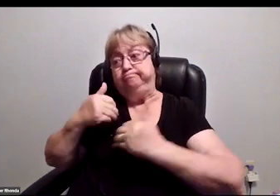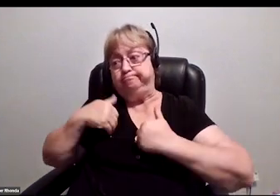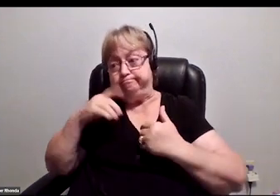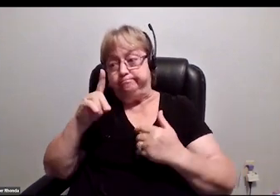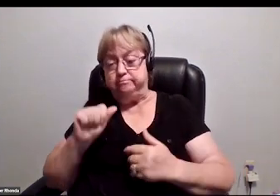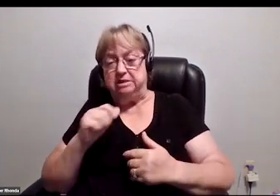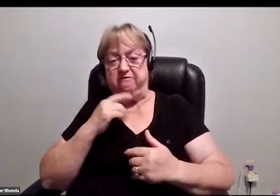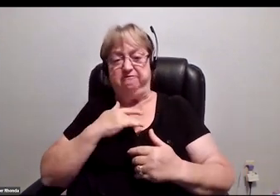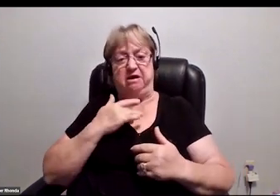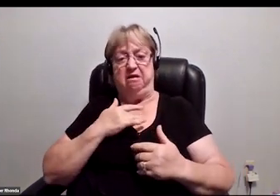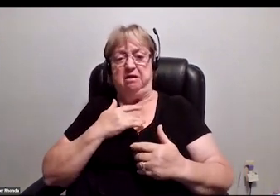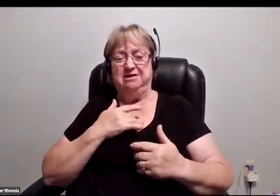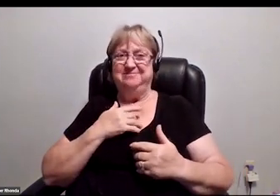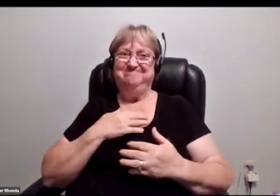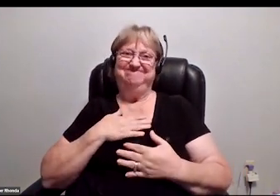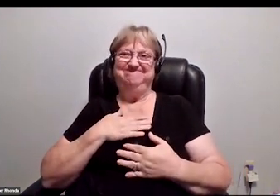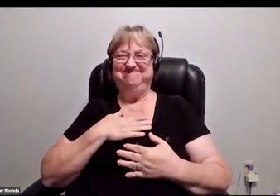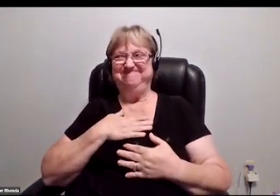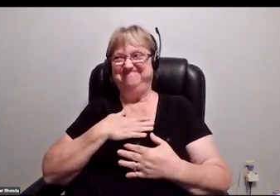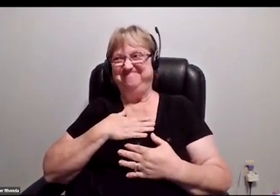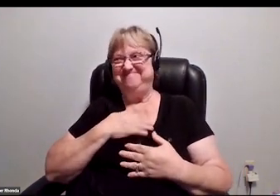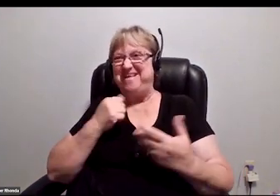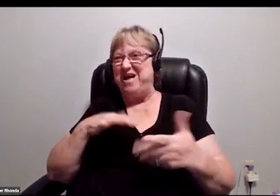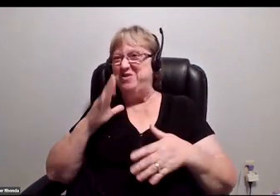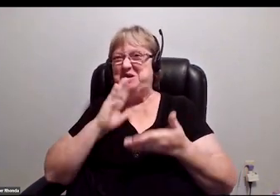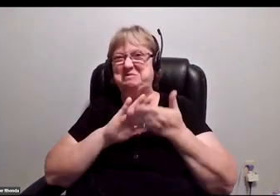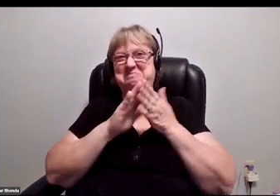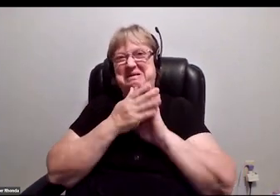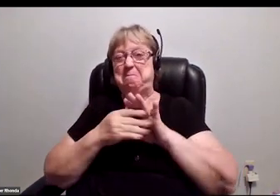the poster child of disability. I don't want to be paraded around. I want to look strong.